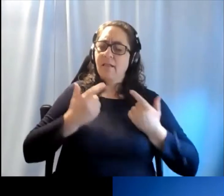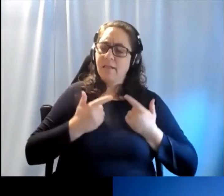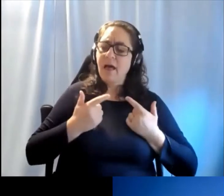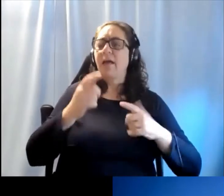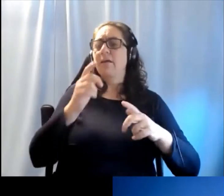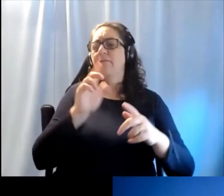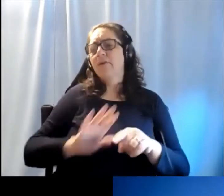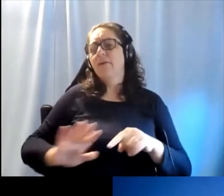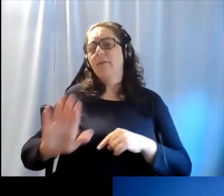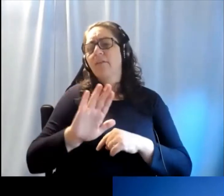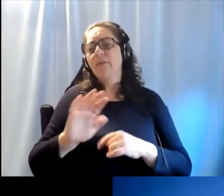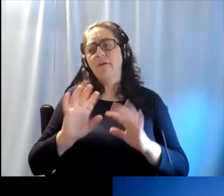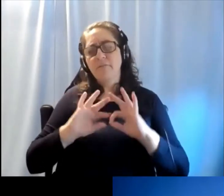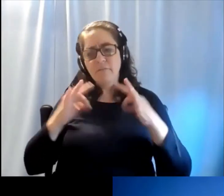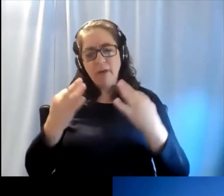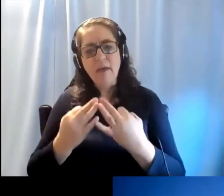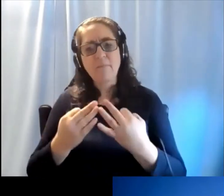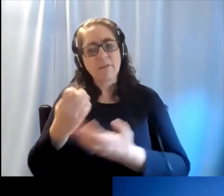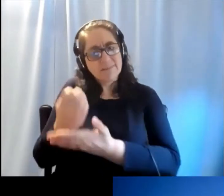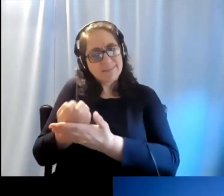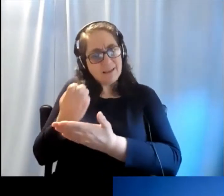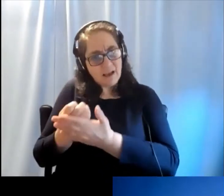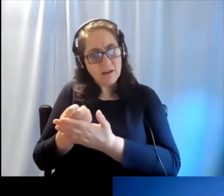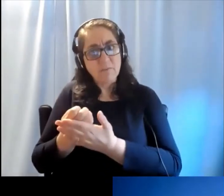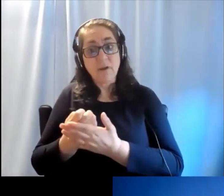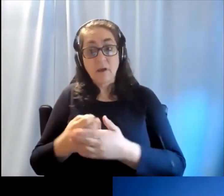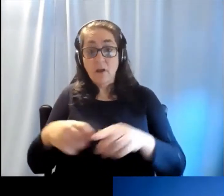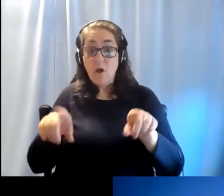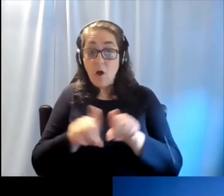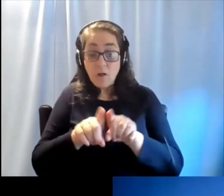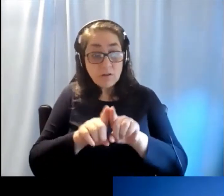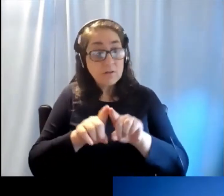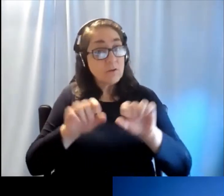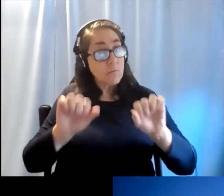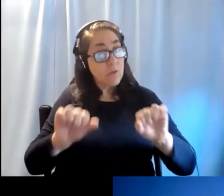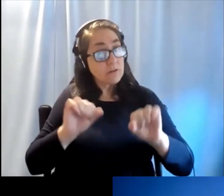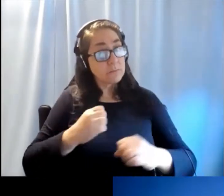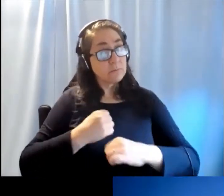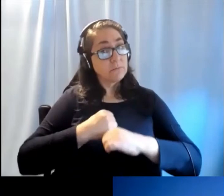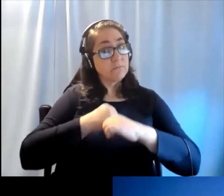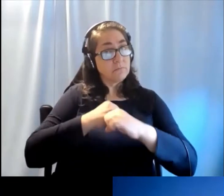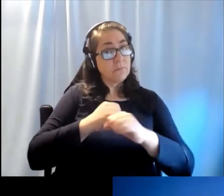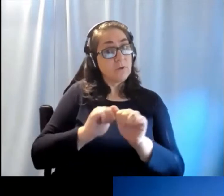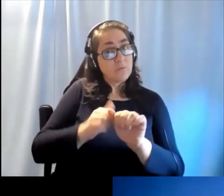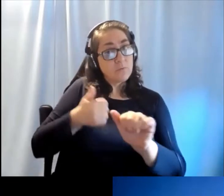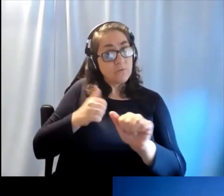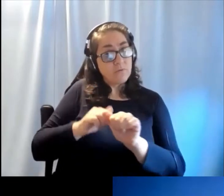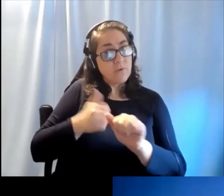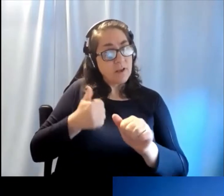of their families and the economy and such and the fact that it's possible to prevent